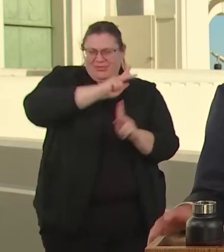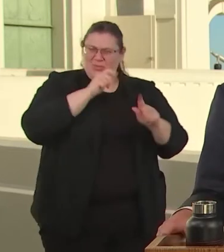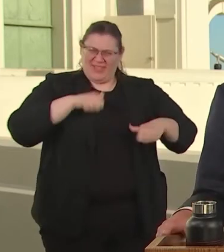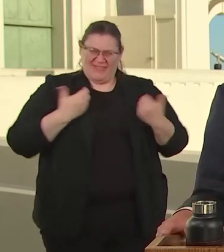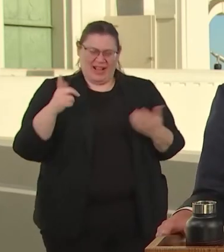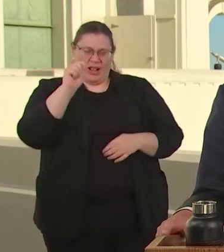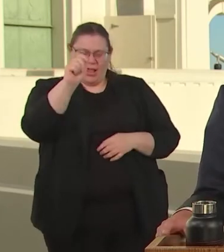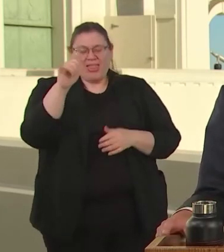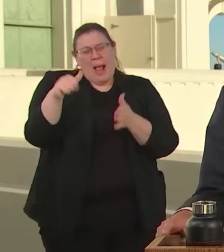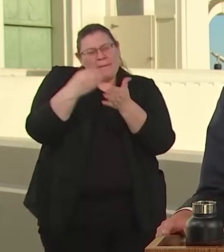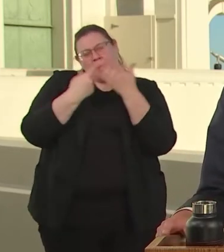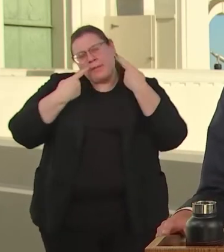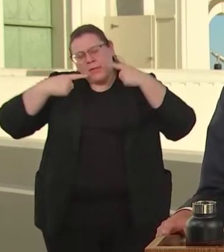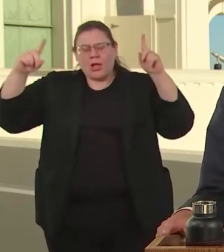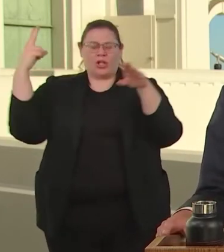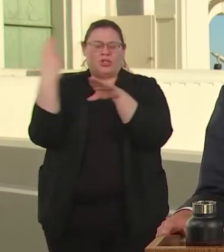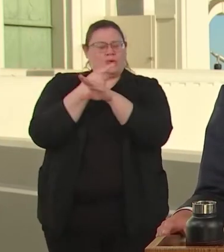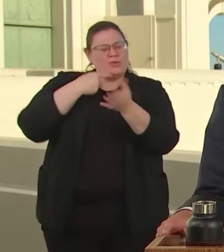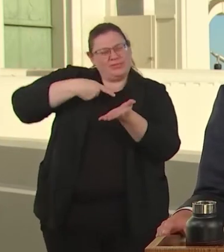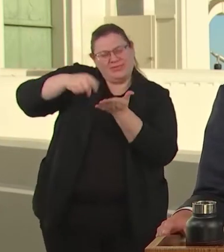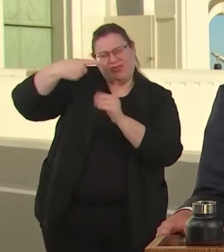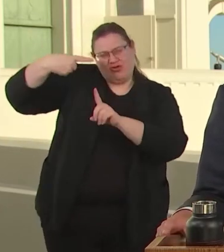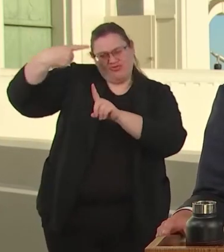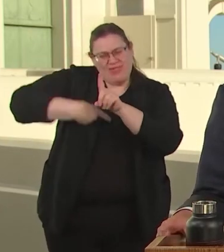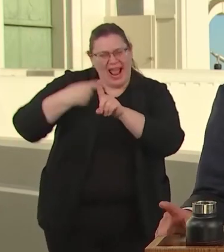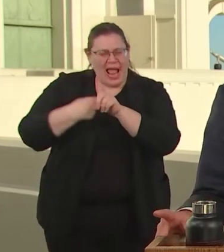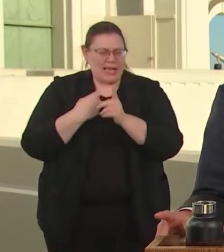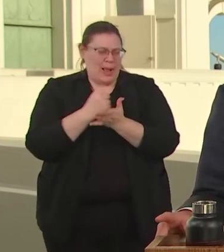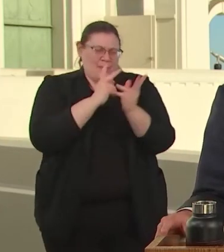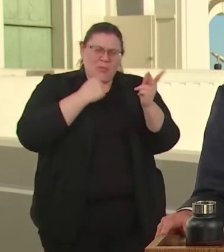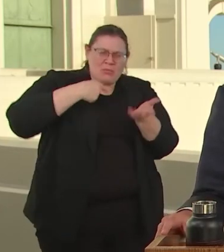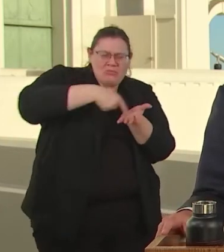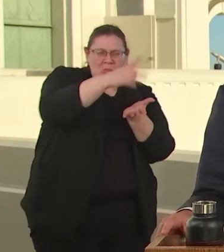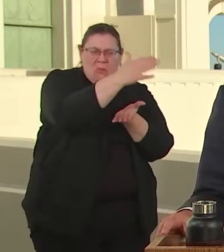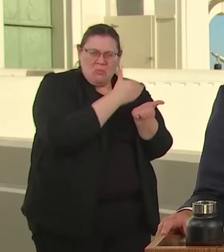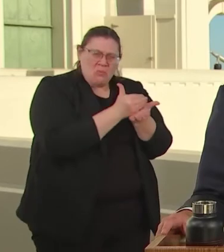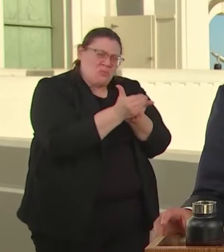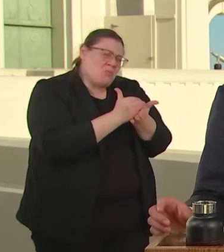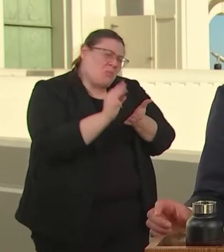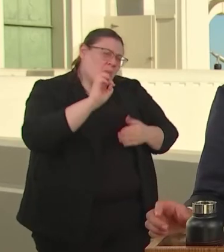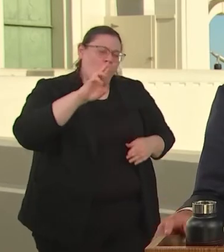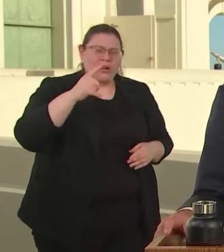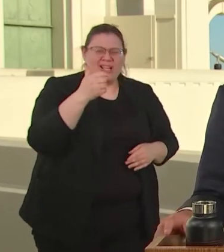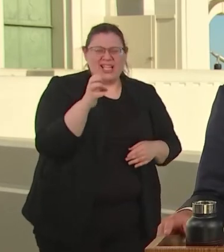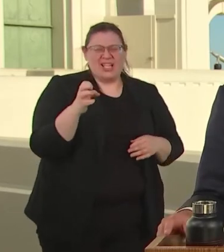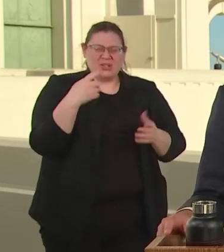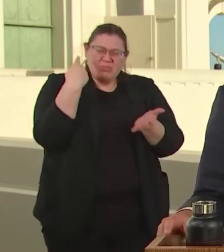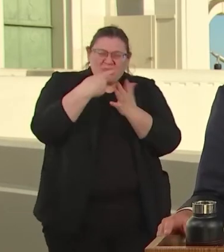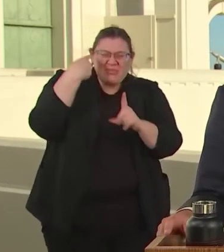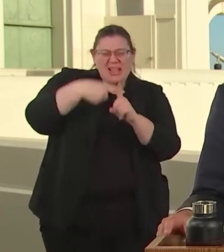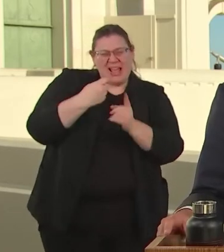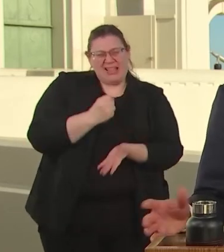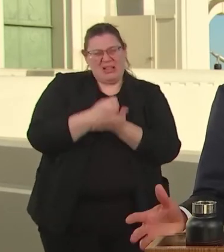MORE RENT AND PAY DOWN MORE MORTGAGES FOR RENTERS AND HOMEOWNERS.